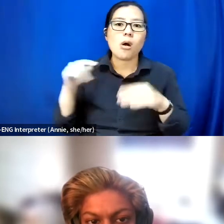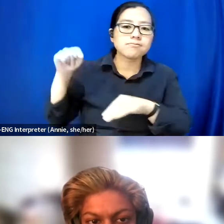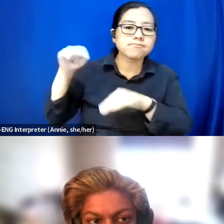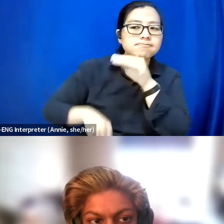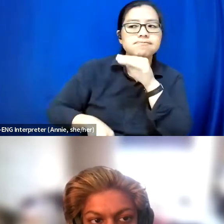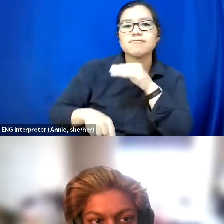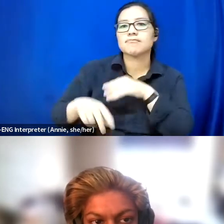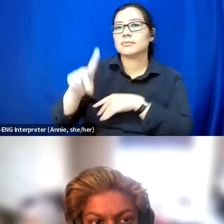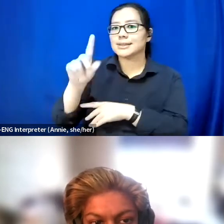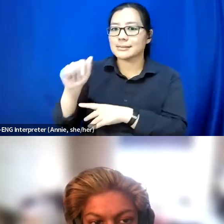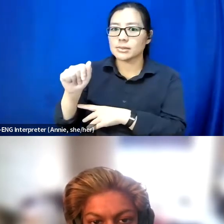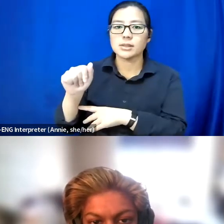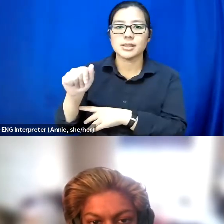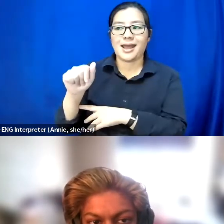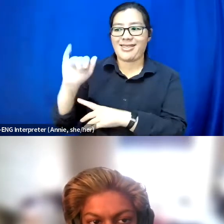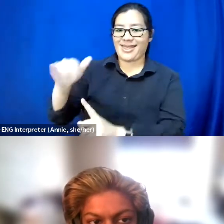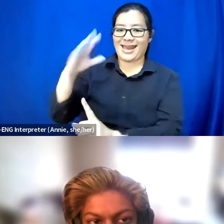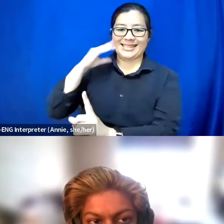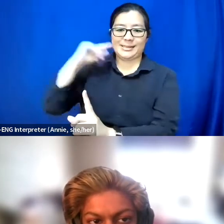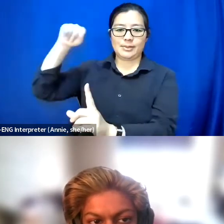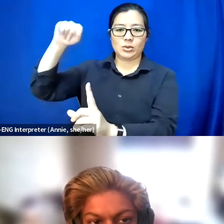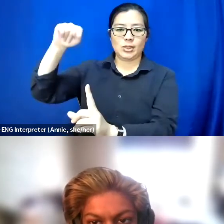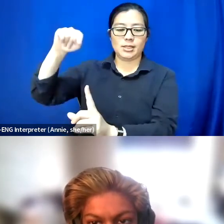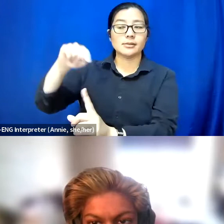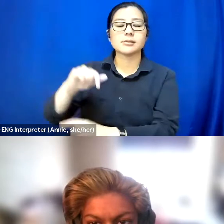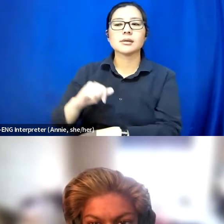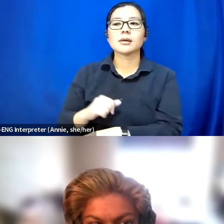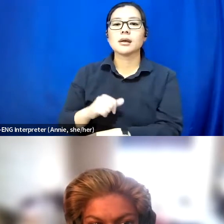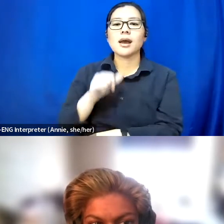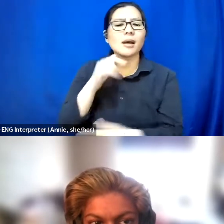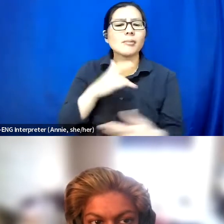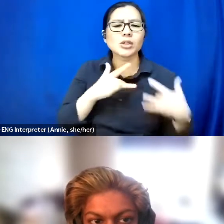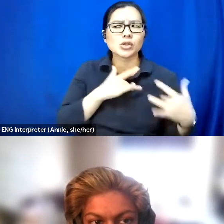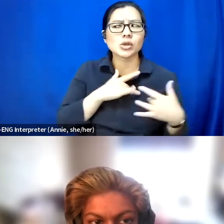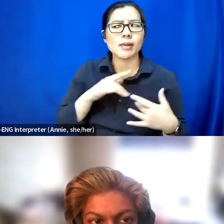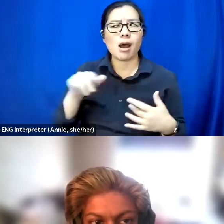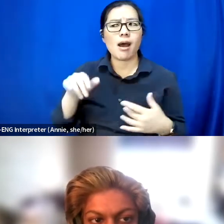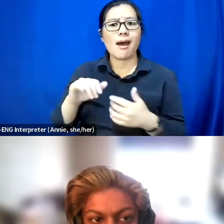and the disability experience, and not be afraid of how non-disabled people will react.